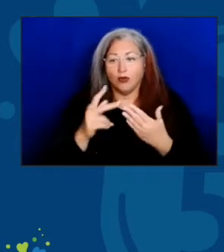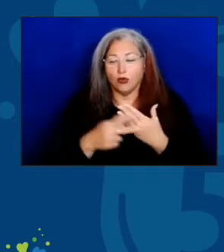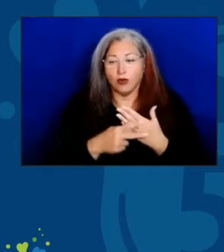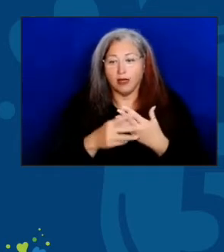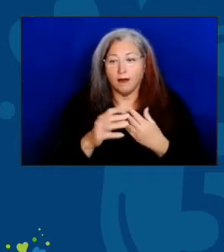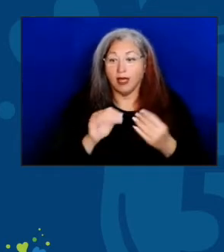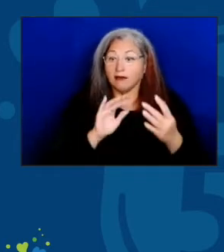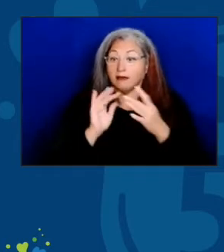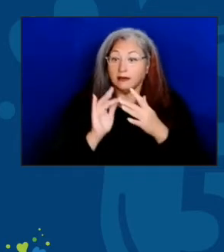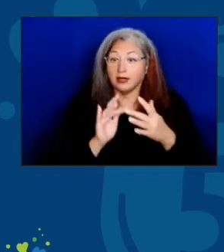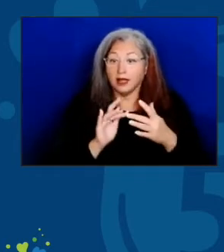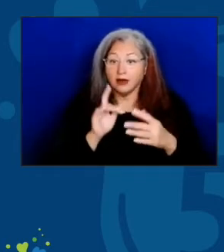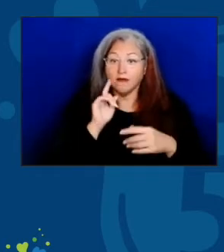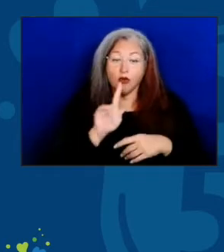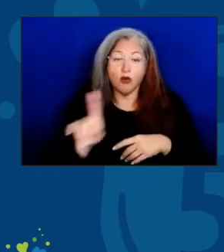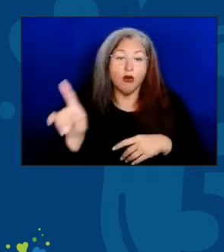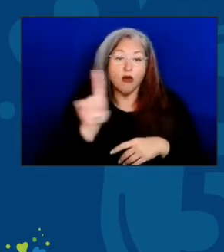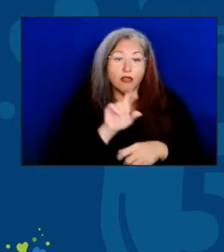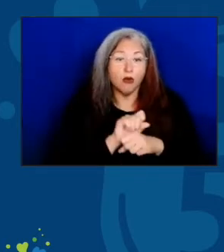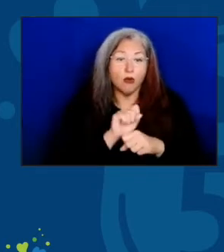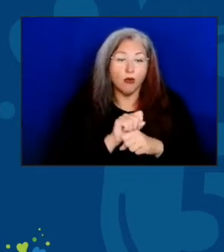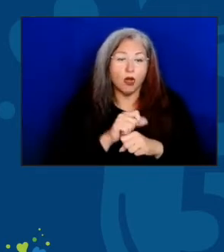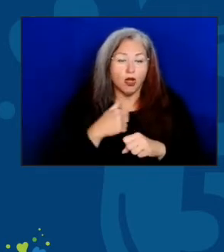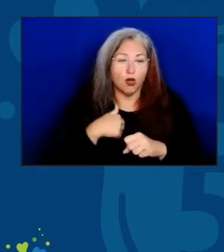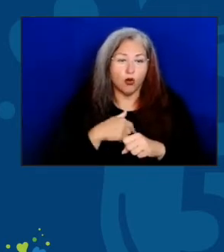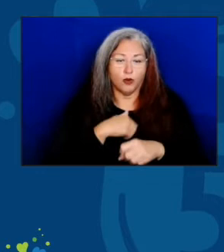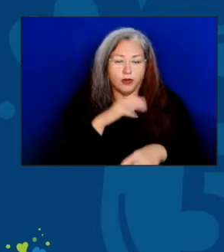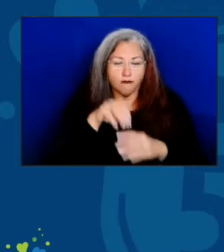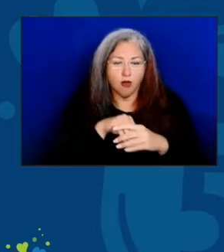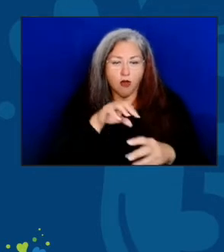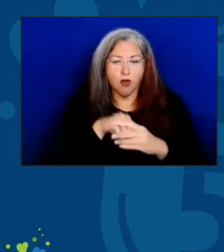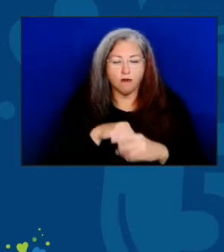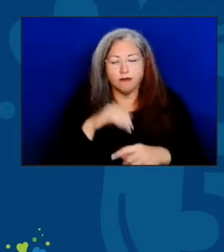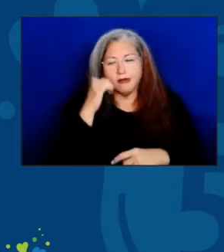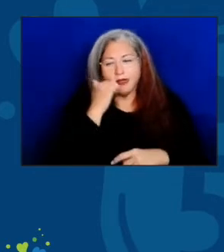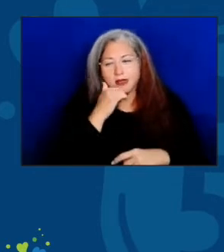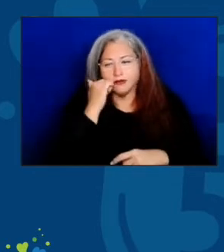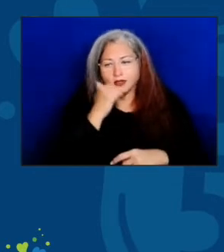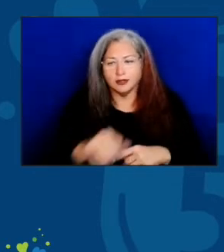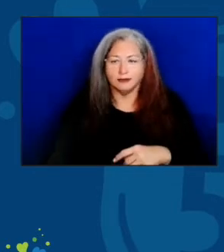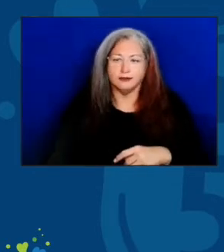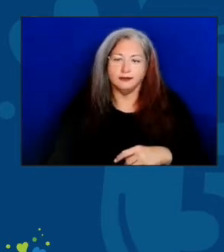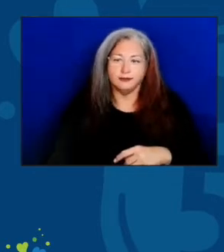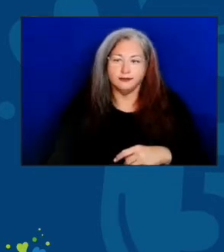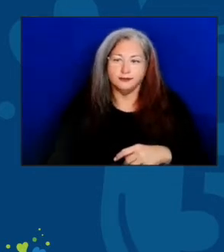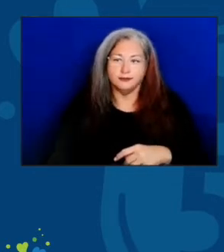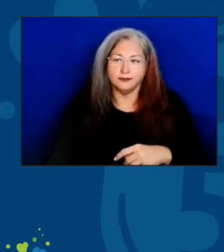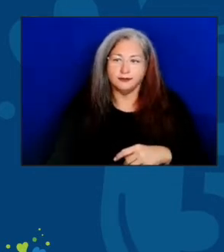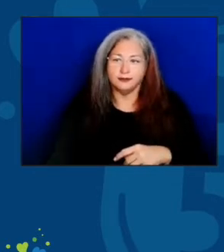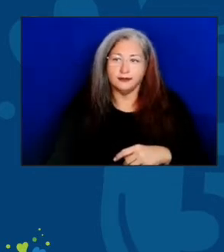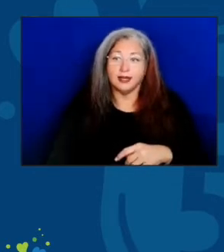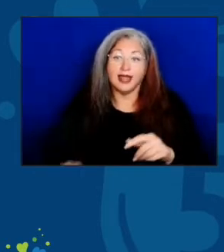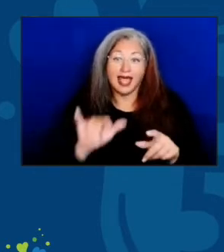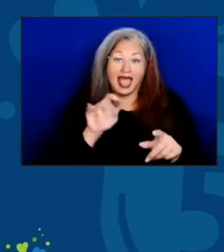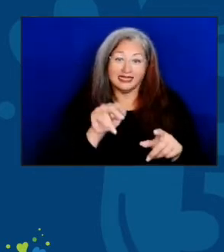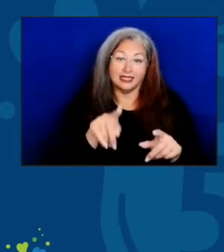and for the work that we all do each and every day. And as Allison mentioned, especially, during the pandemic,